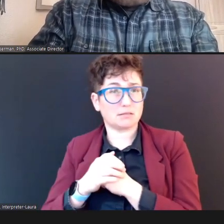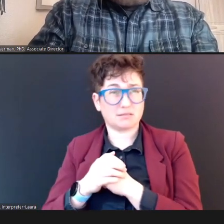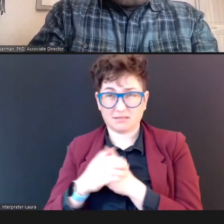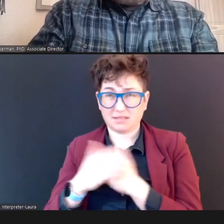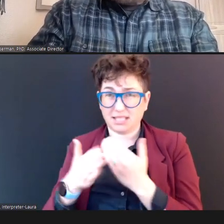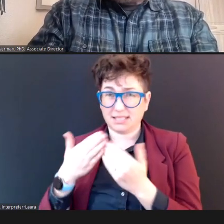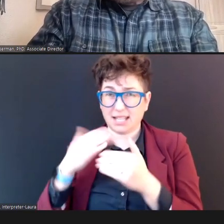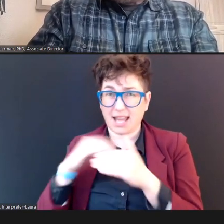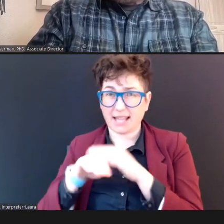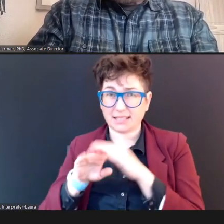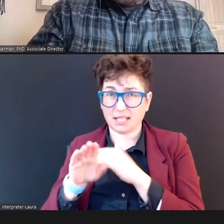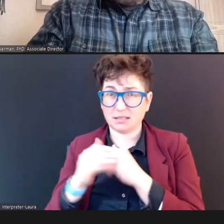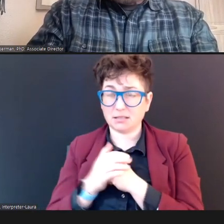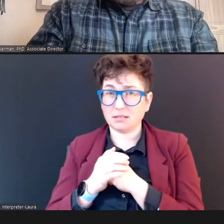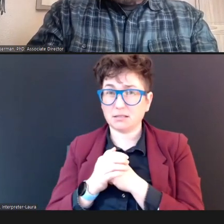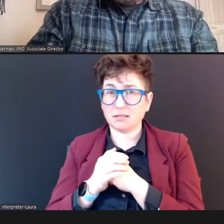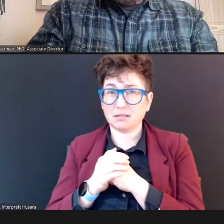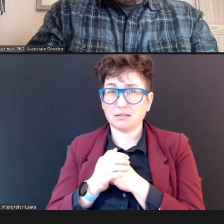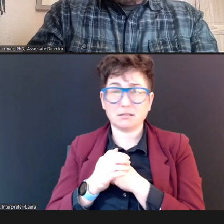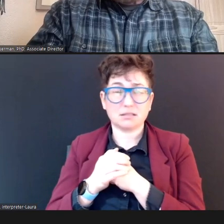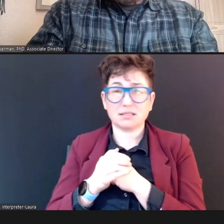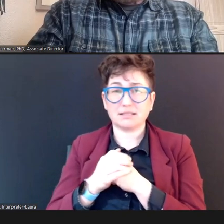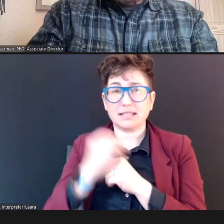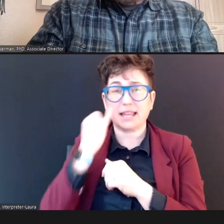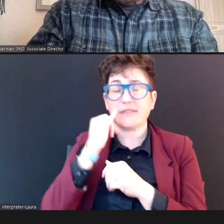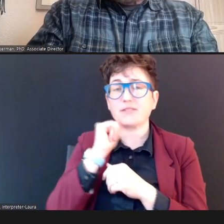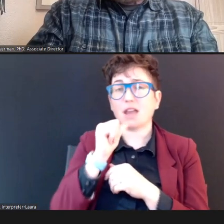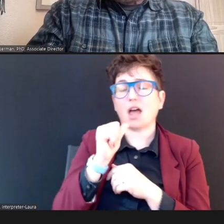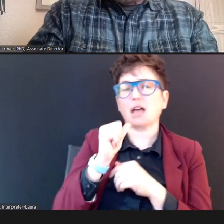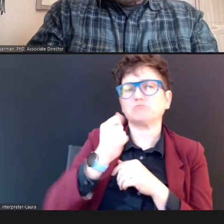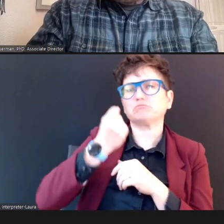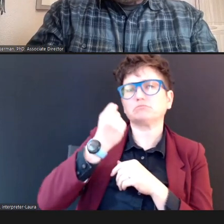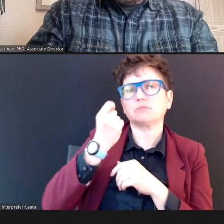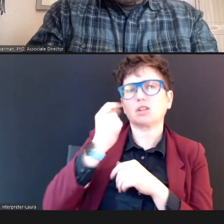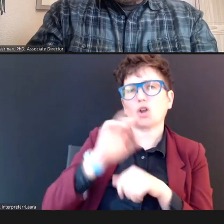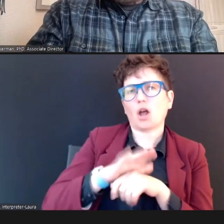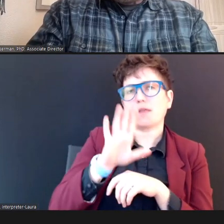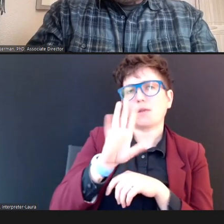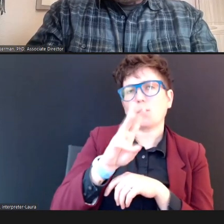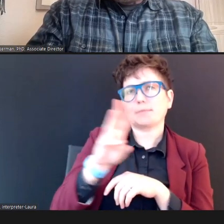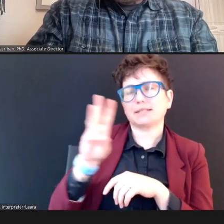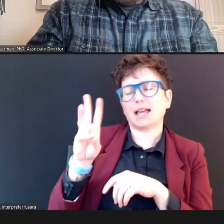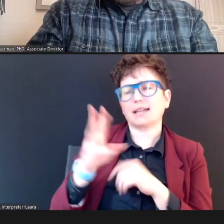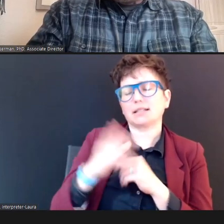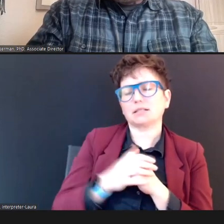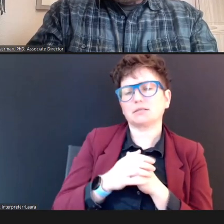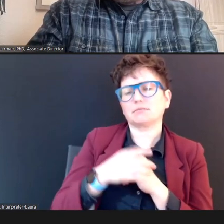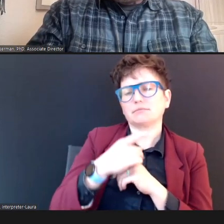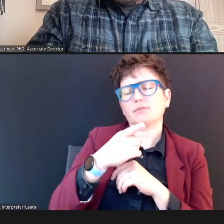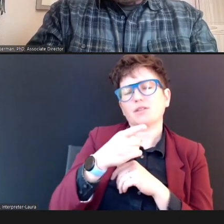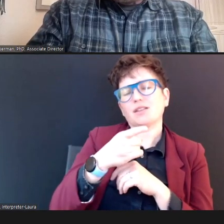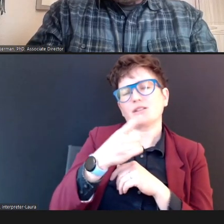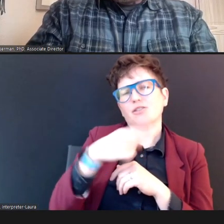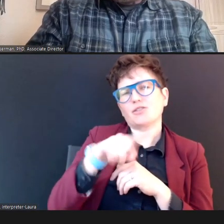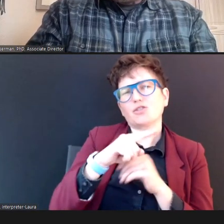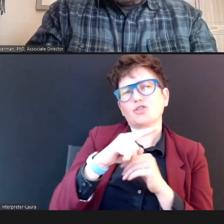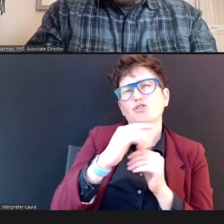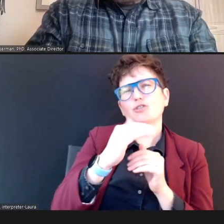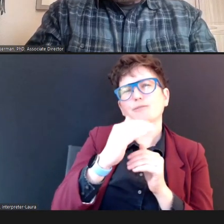not, just know that they're on our Web site, they're written in a way that helps....